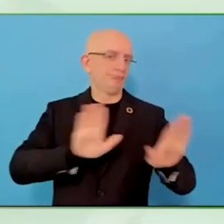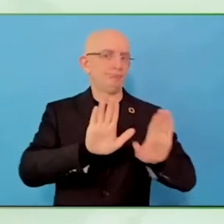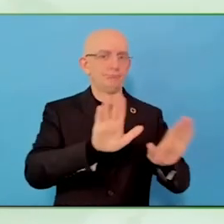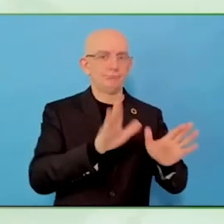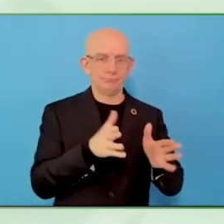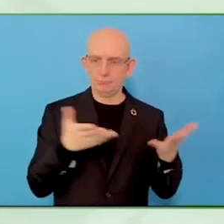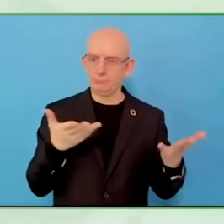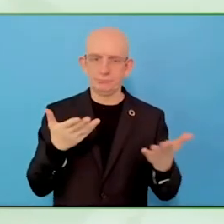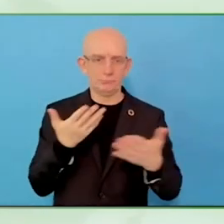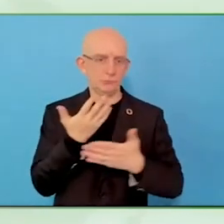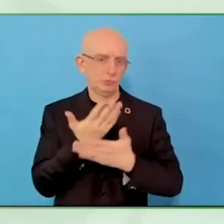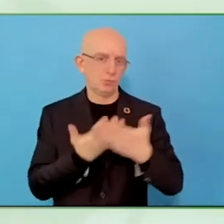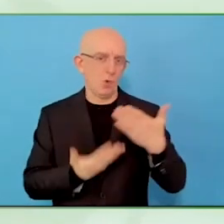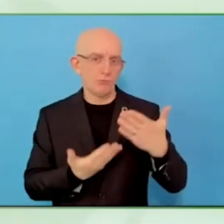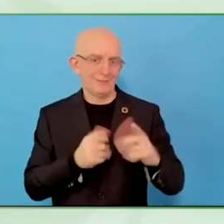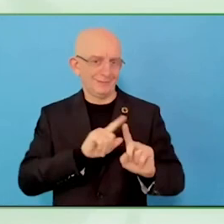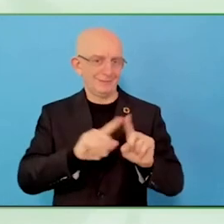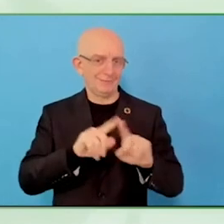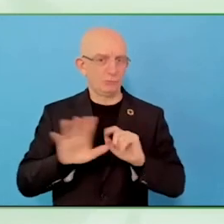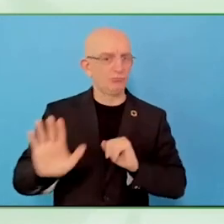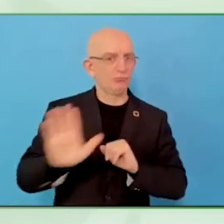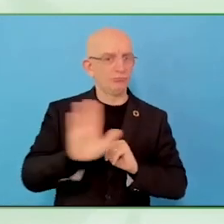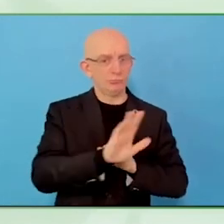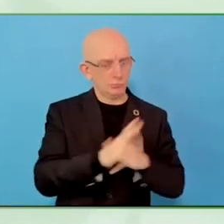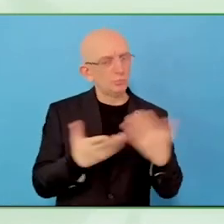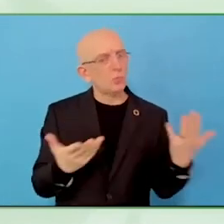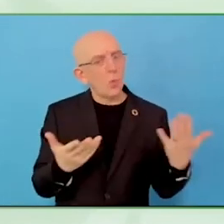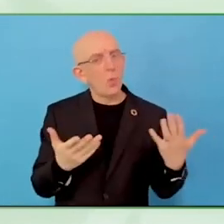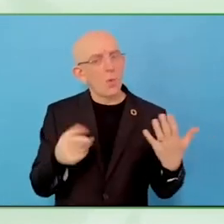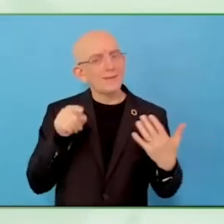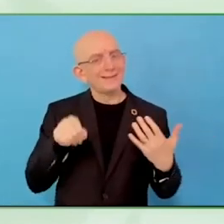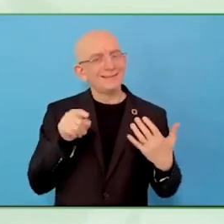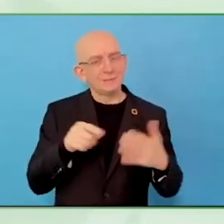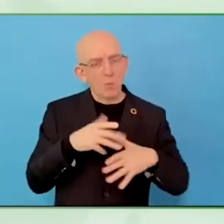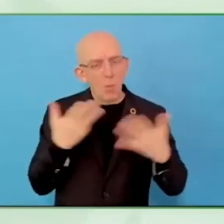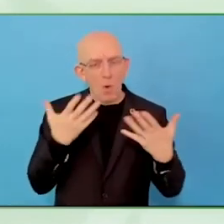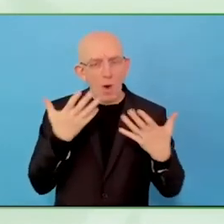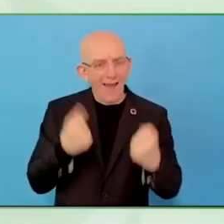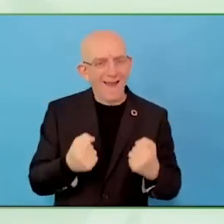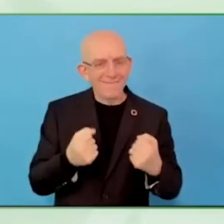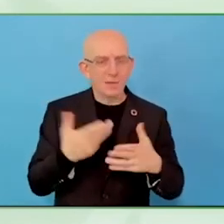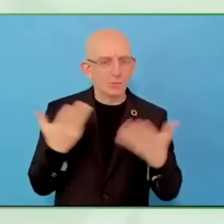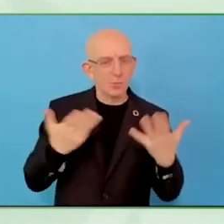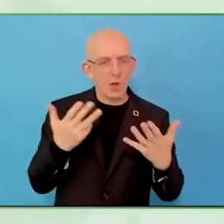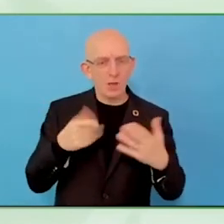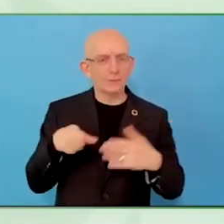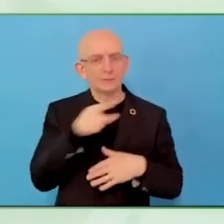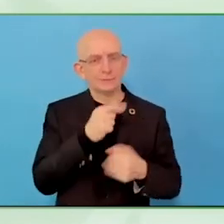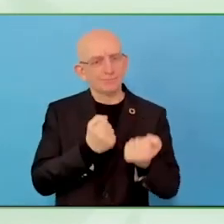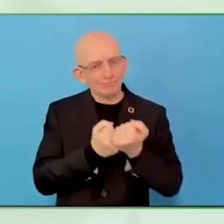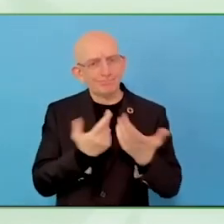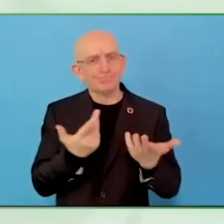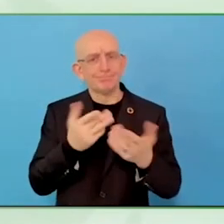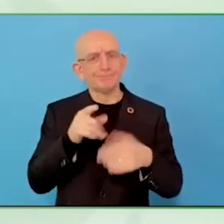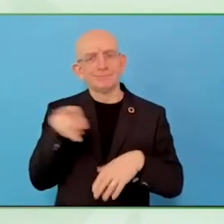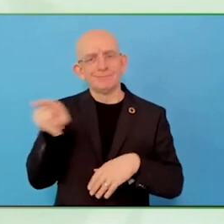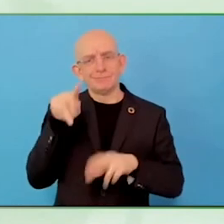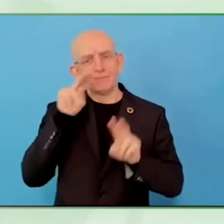that, in Israeli society right now. It is very important in that.